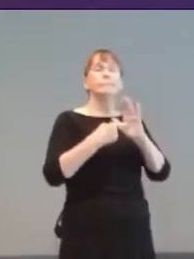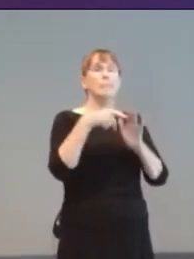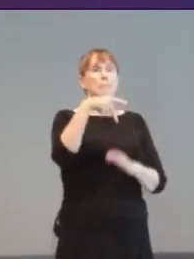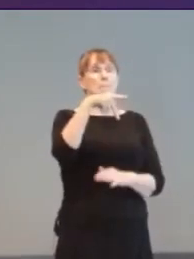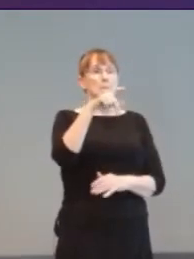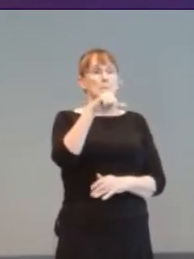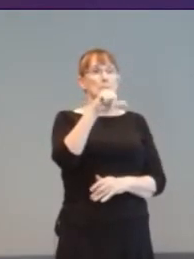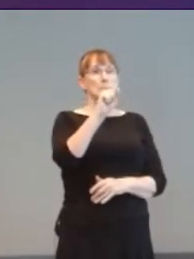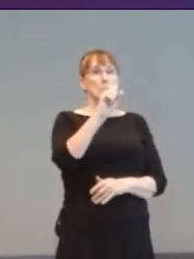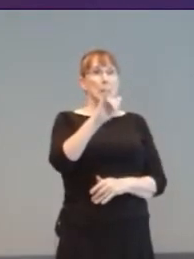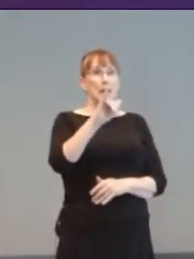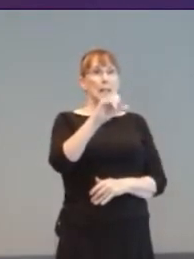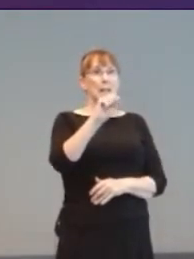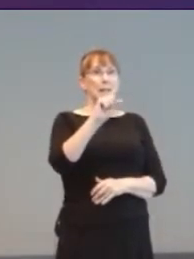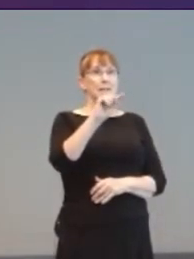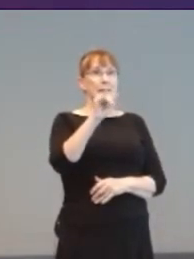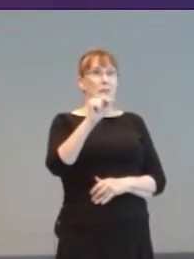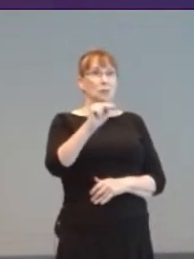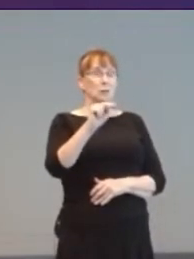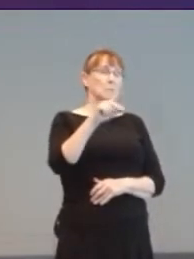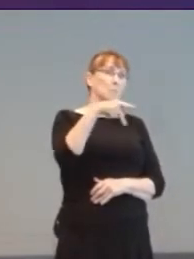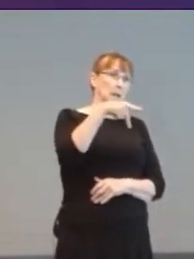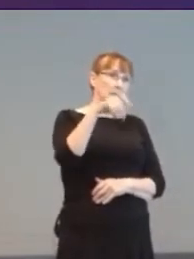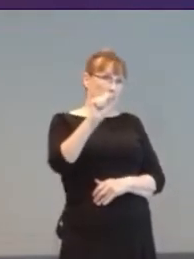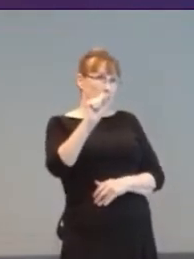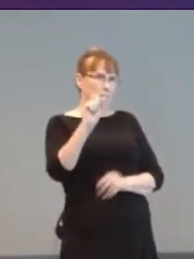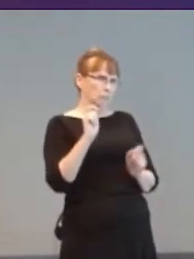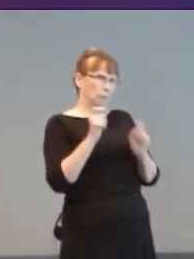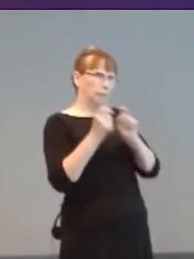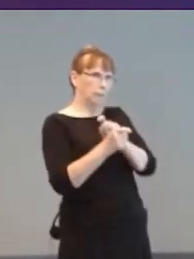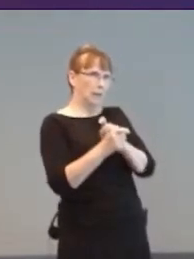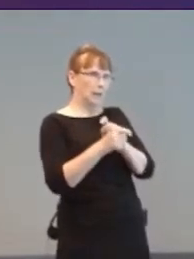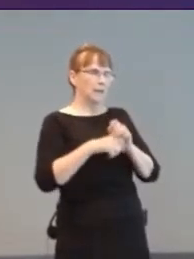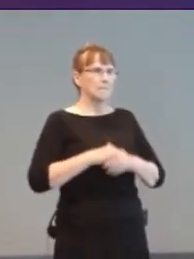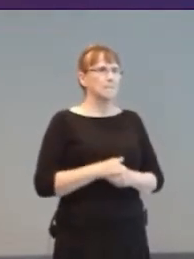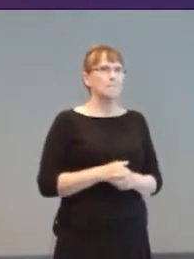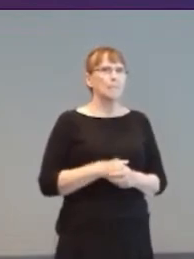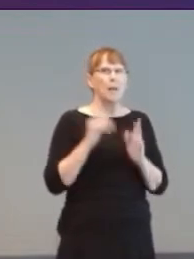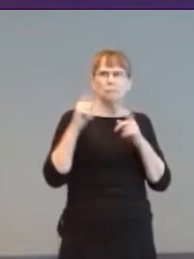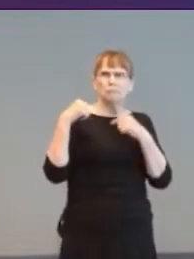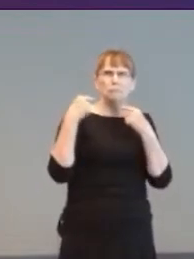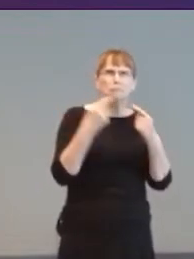A frustration for many was in the ever-growing complexity of game controllers.